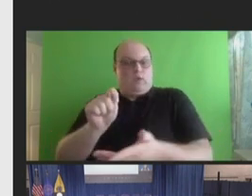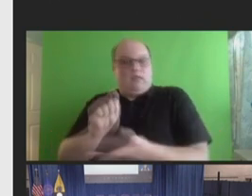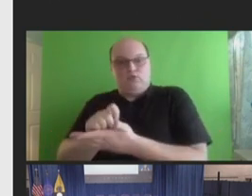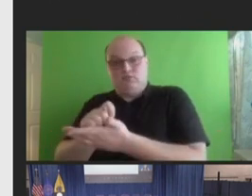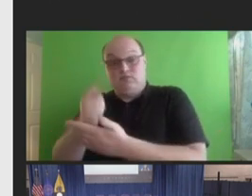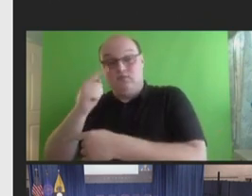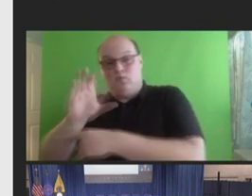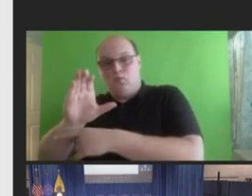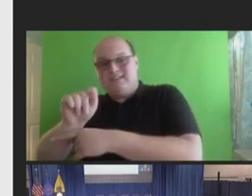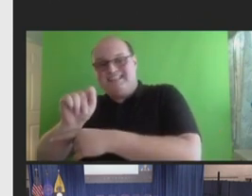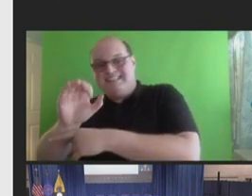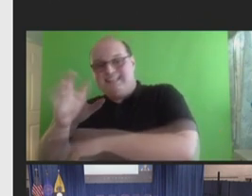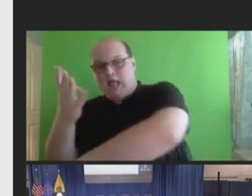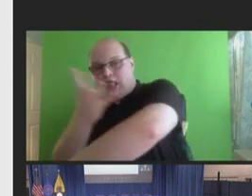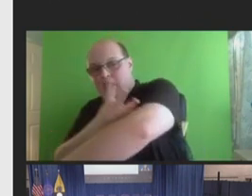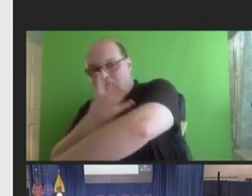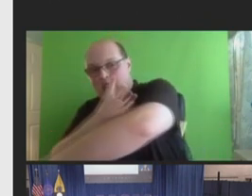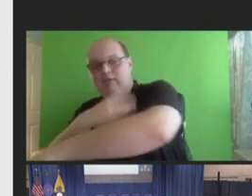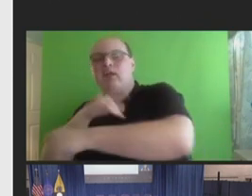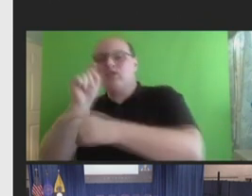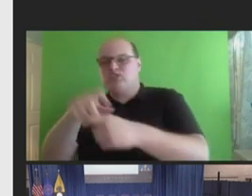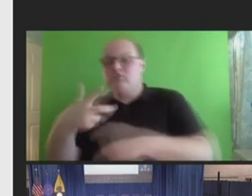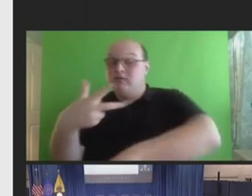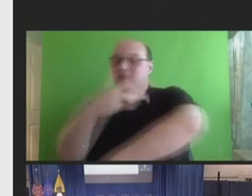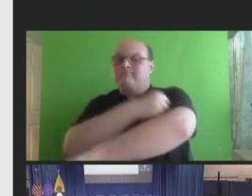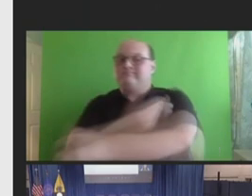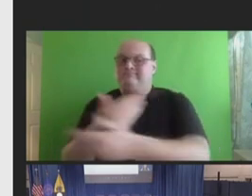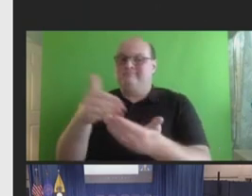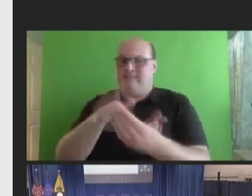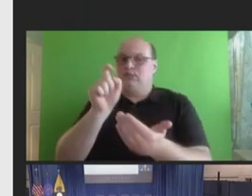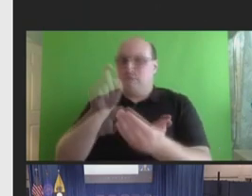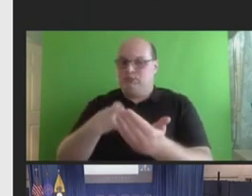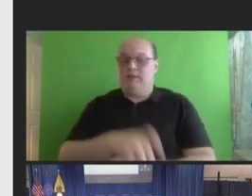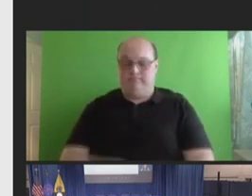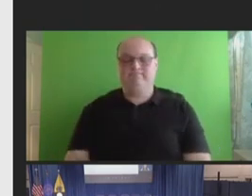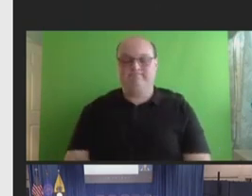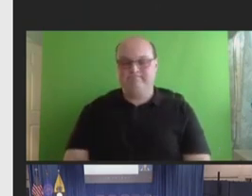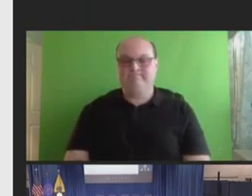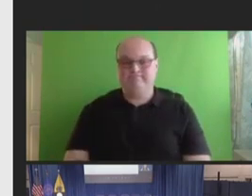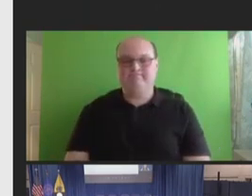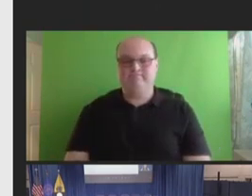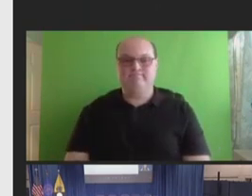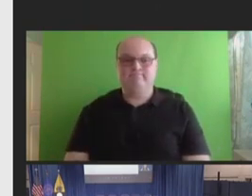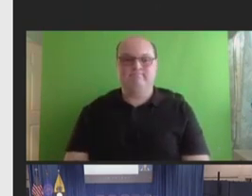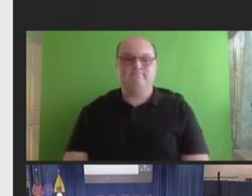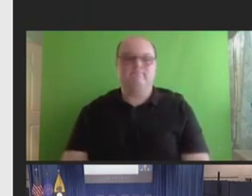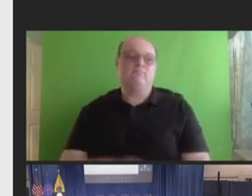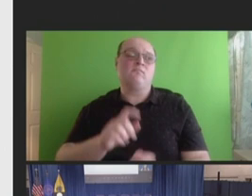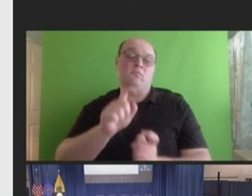And these persons should be revaccinated. For specific guidelines, I'd like to refer